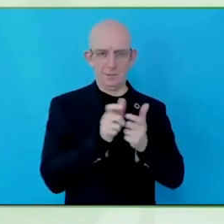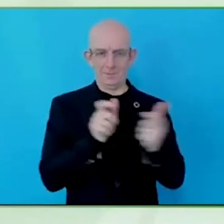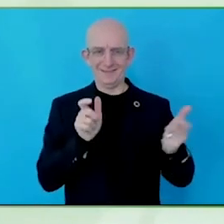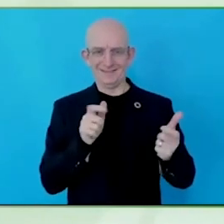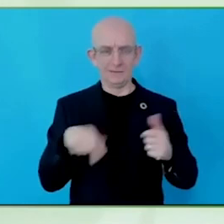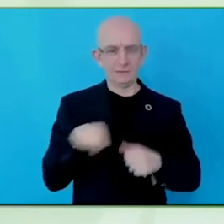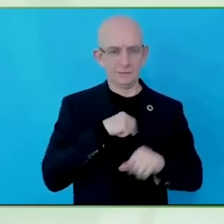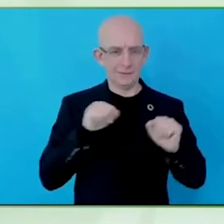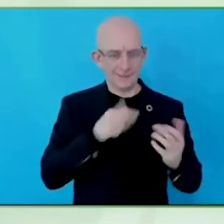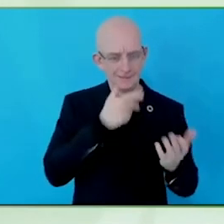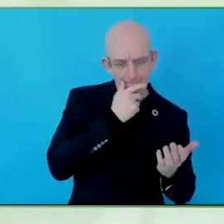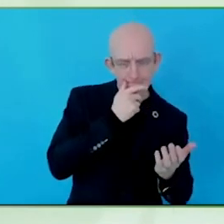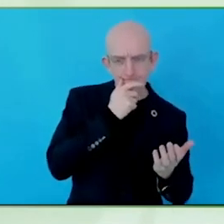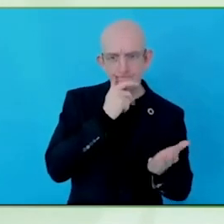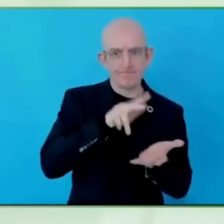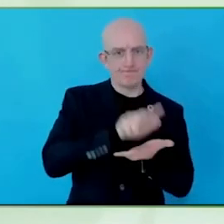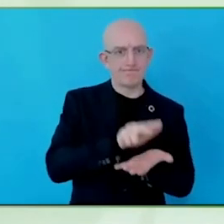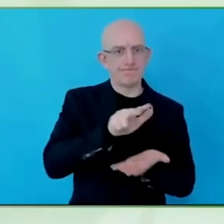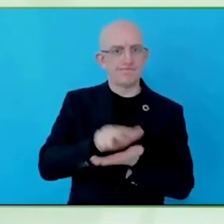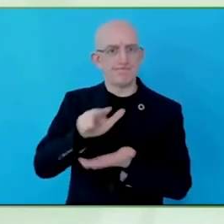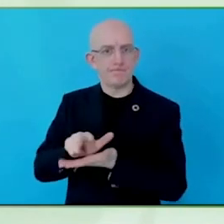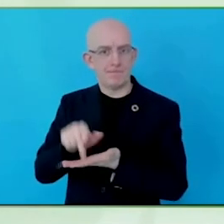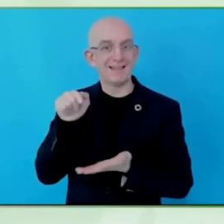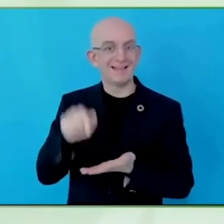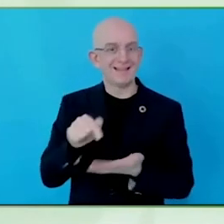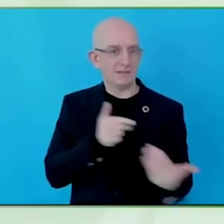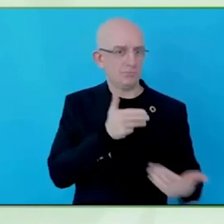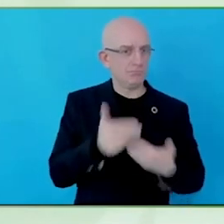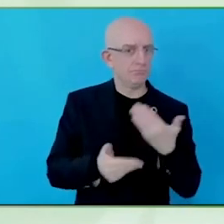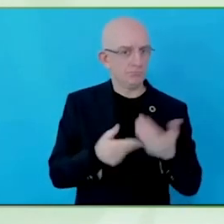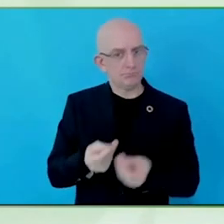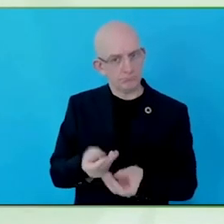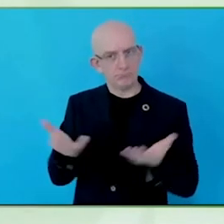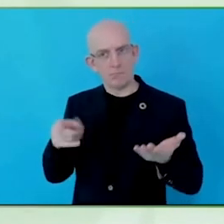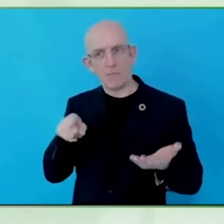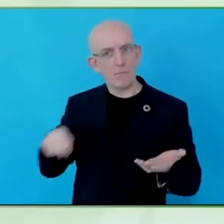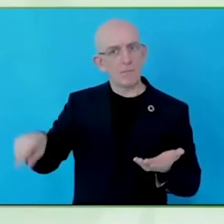If I can add a bit to that, as you give people a bit of context,